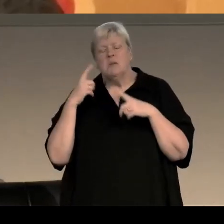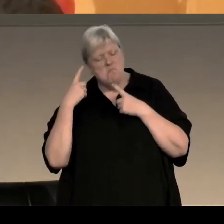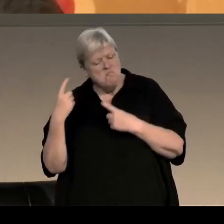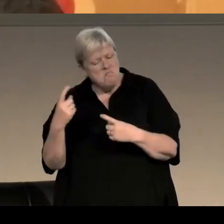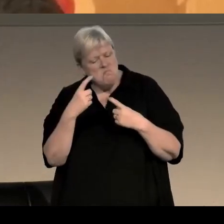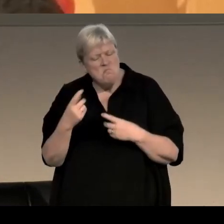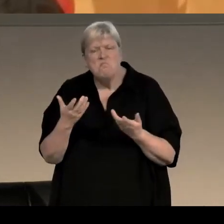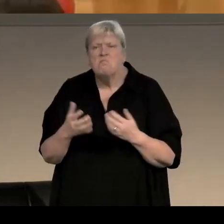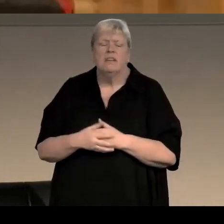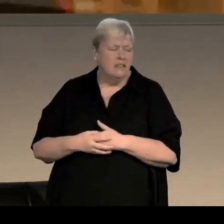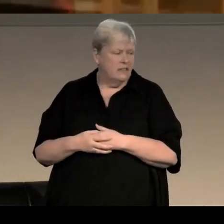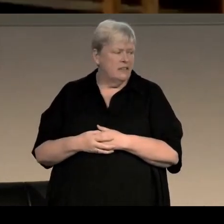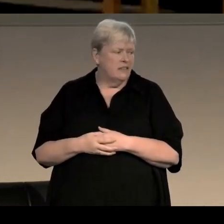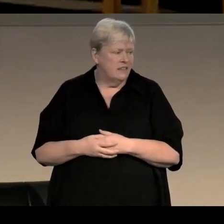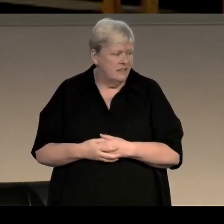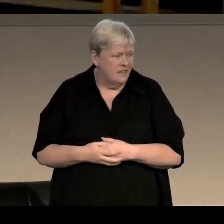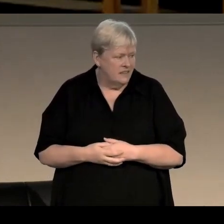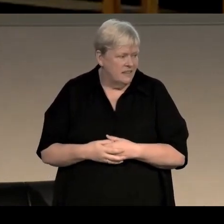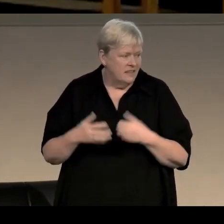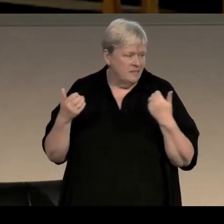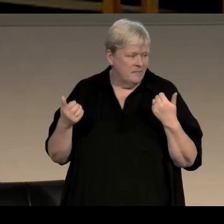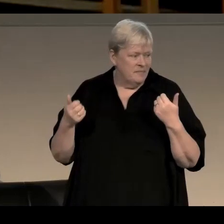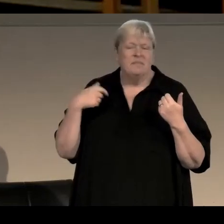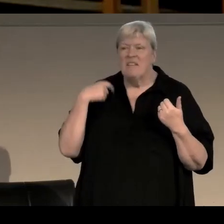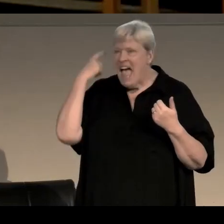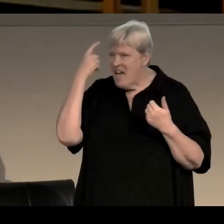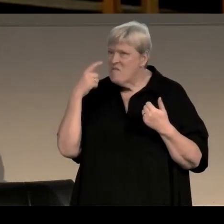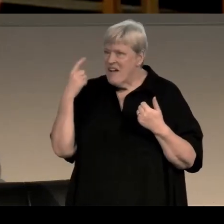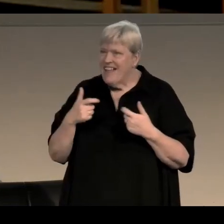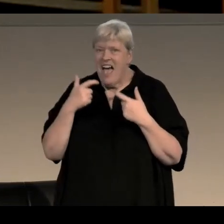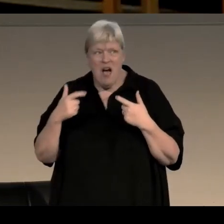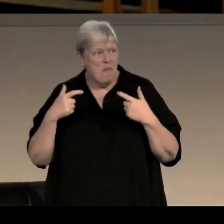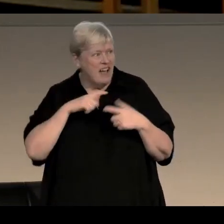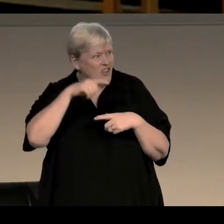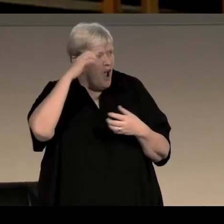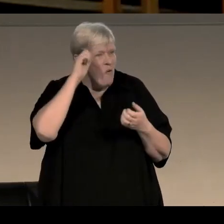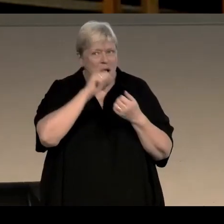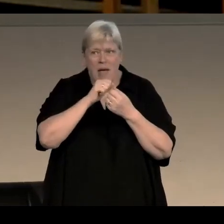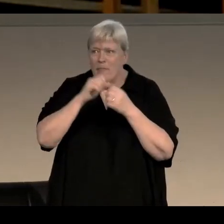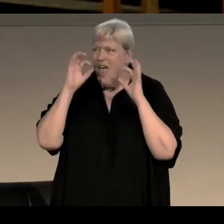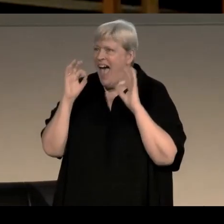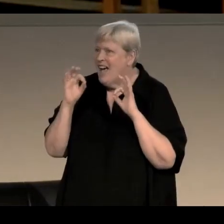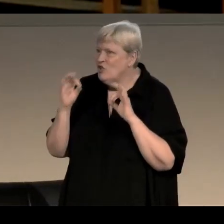That's brilliant, that's exactly what I'd wondered was how much of our memory is actually accurate when we try and write about it.